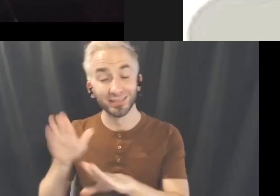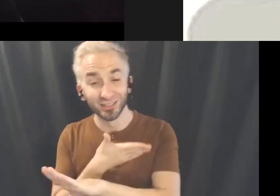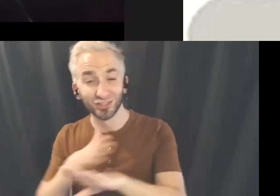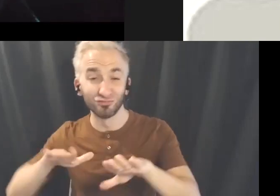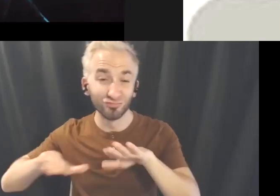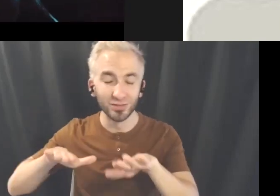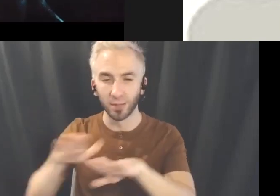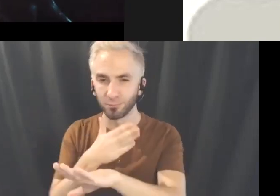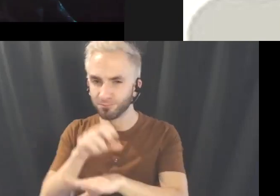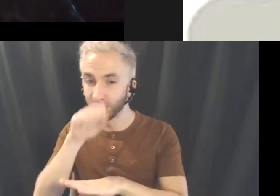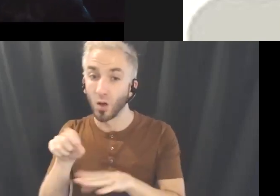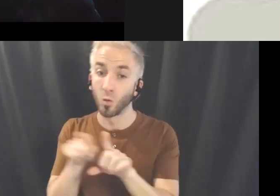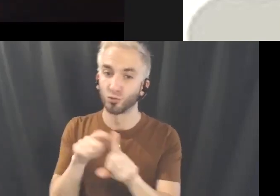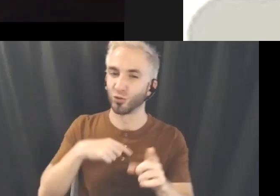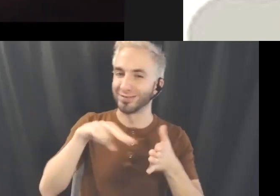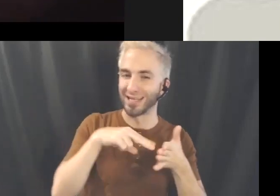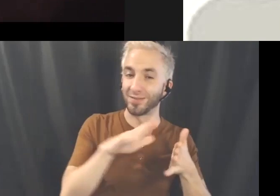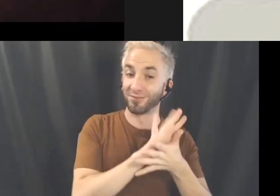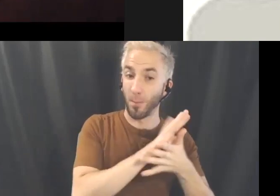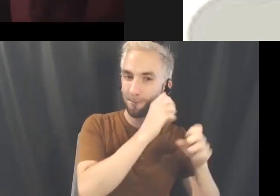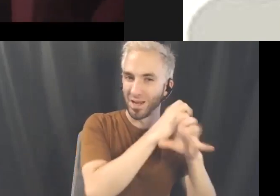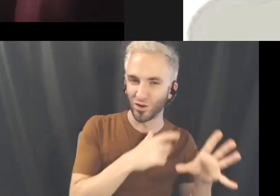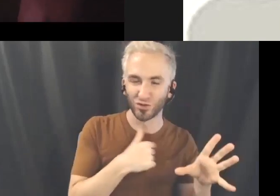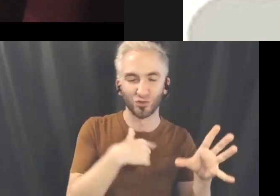I'm also a dance film maker so this kind of helps you bridge the interest, I work with